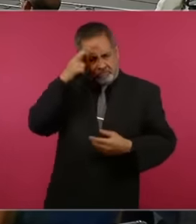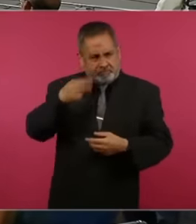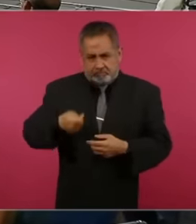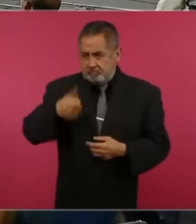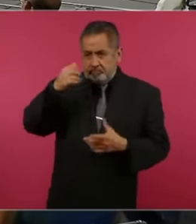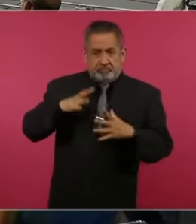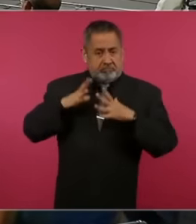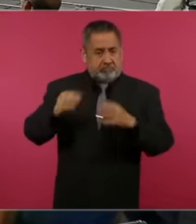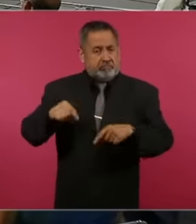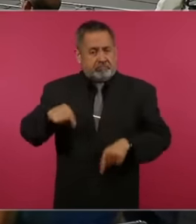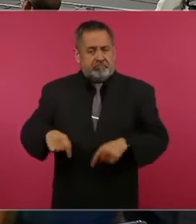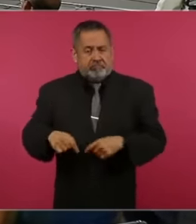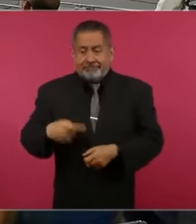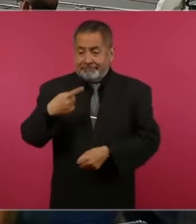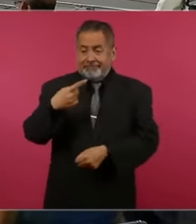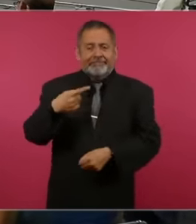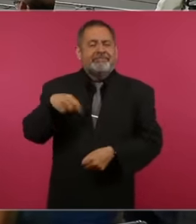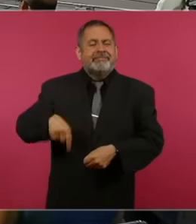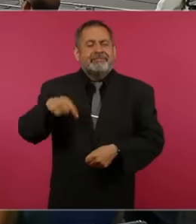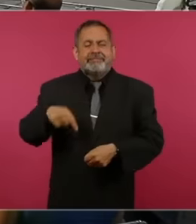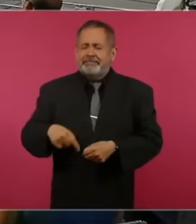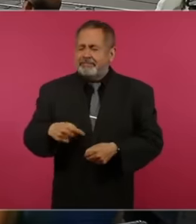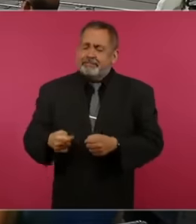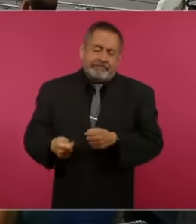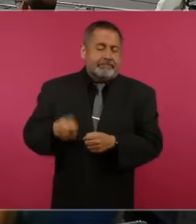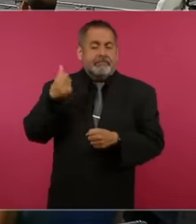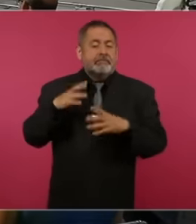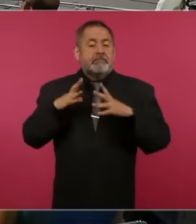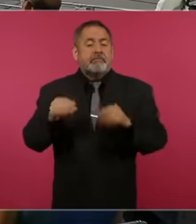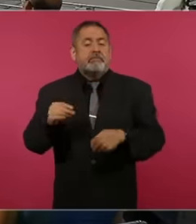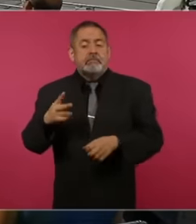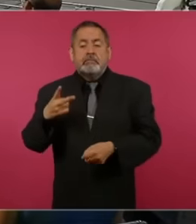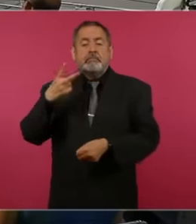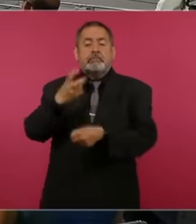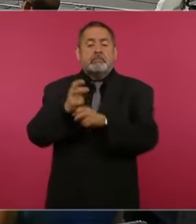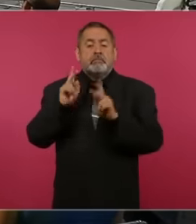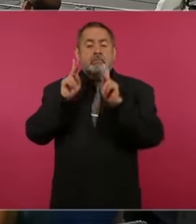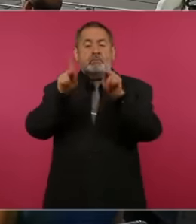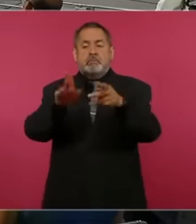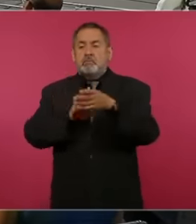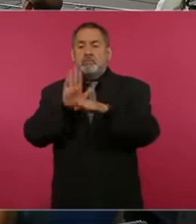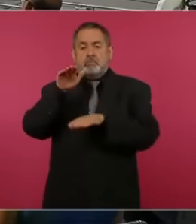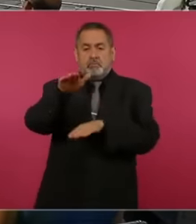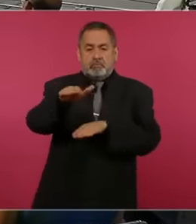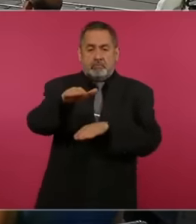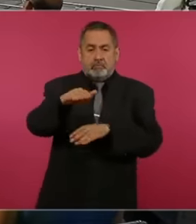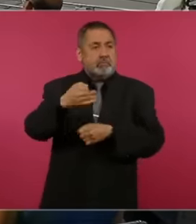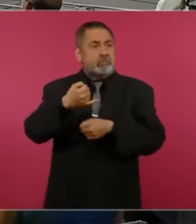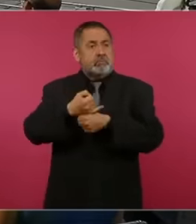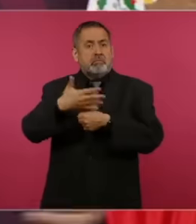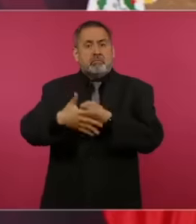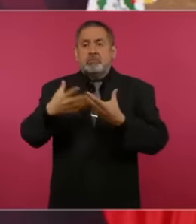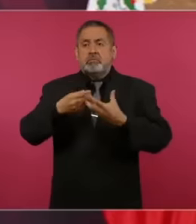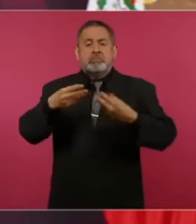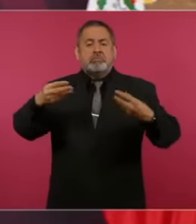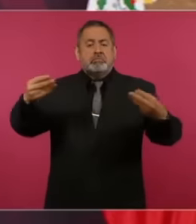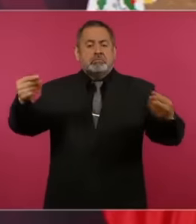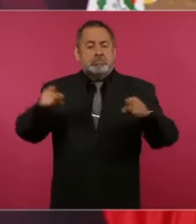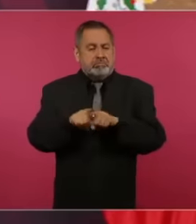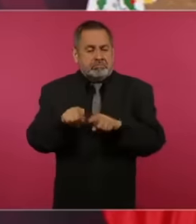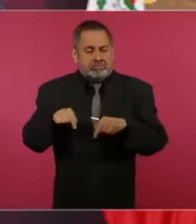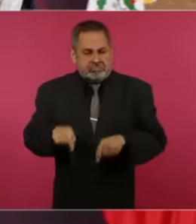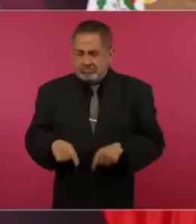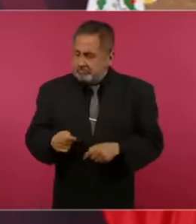the second floor was born, which is now applied everywhere with the difference that when